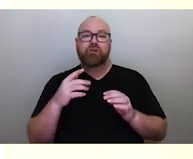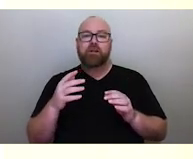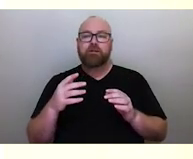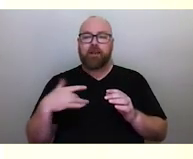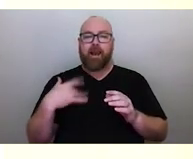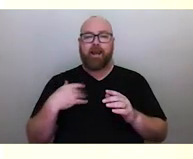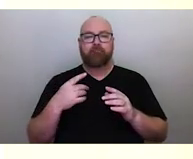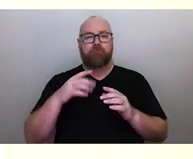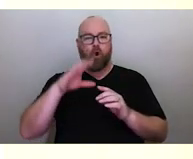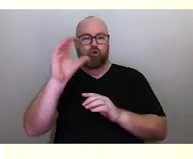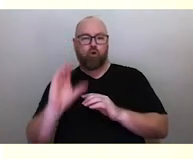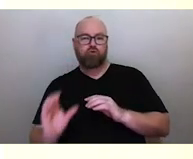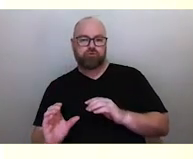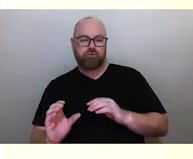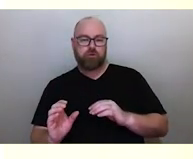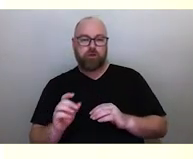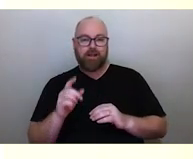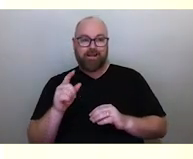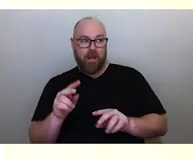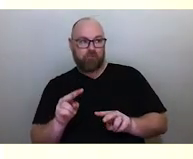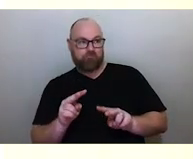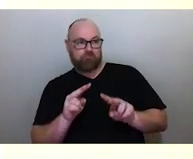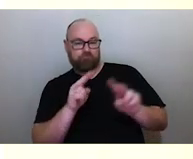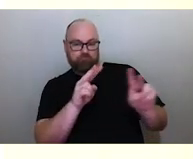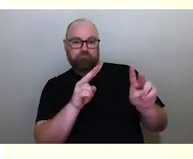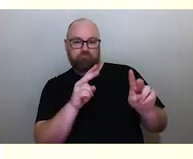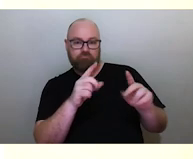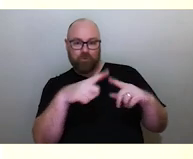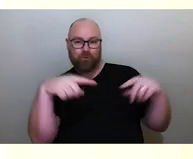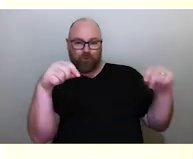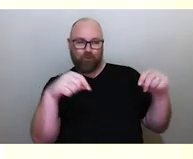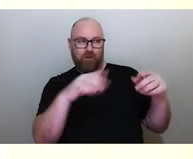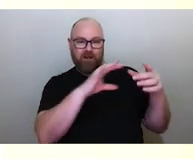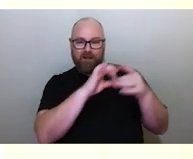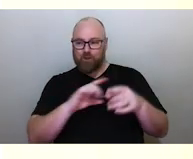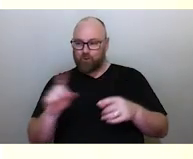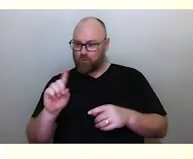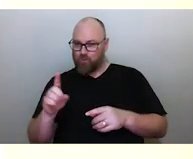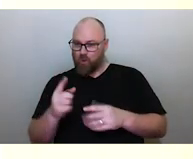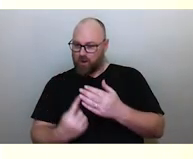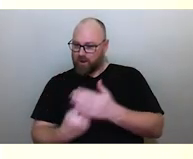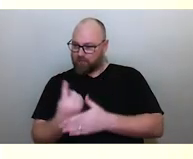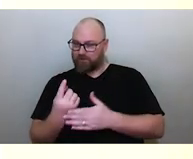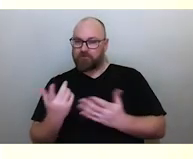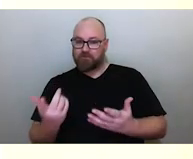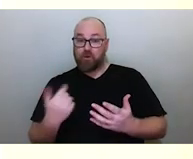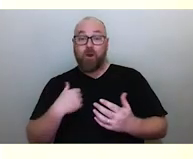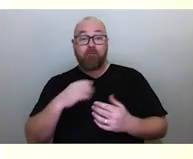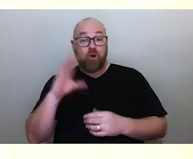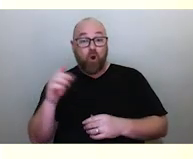the links between lunar phases and activities that happen on the earth. For coastal saltwater people and seafaring people,